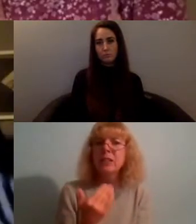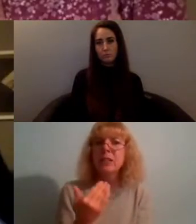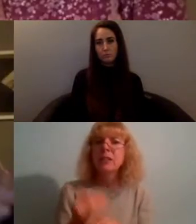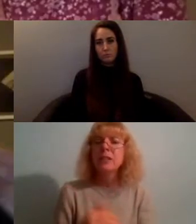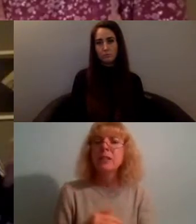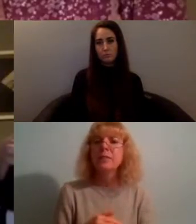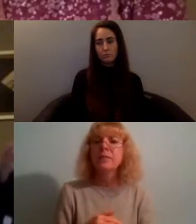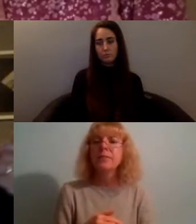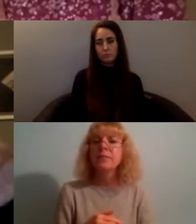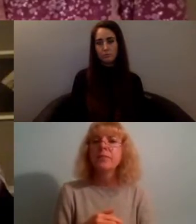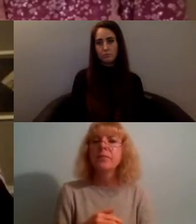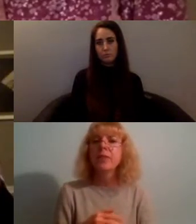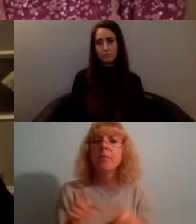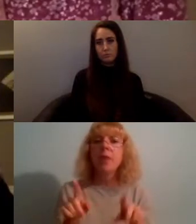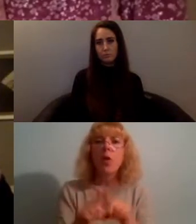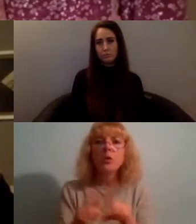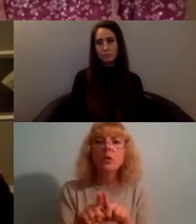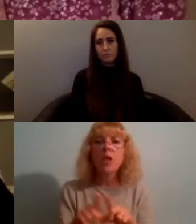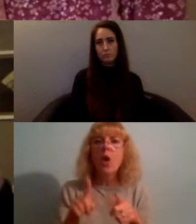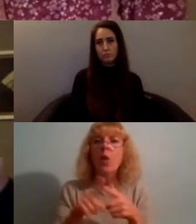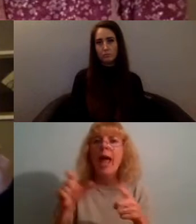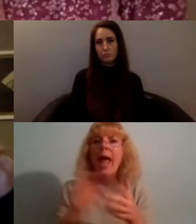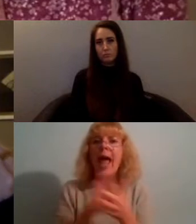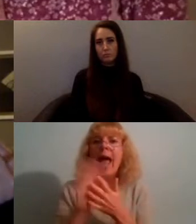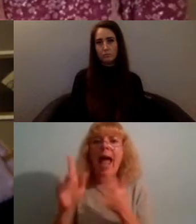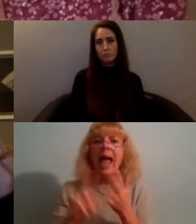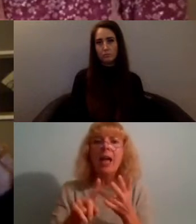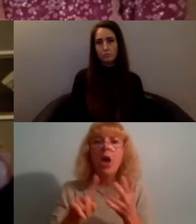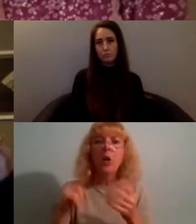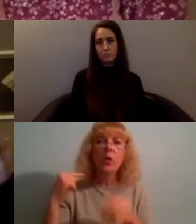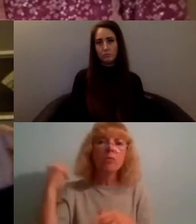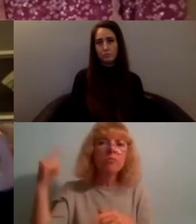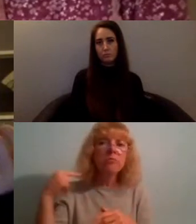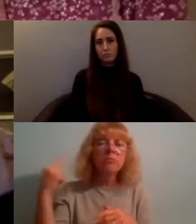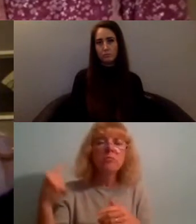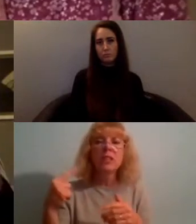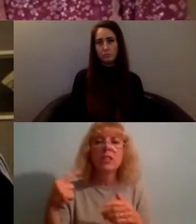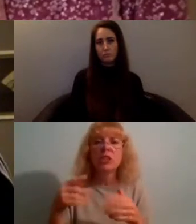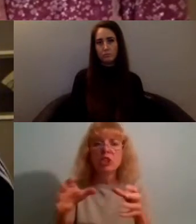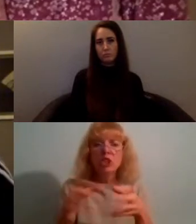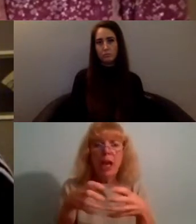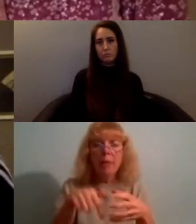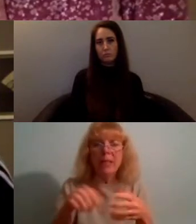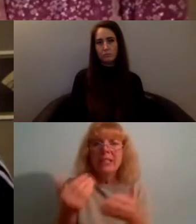you know echo chambers as safe spaces and then like what Danielle was saying about who